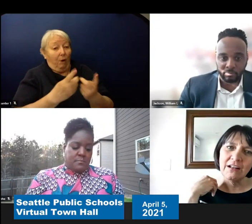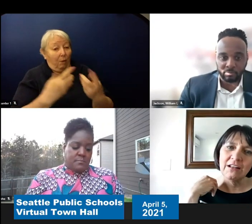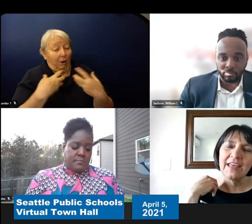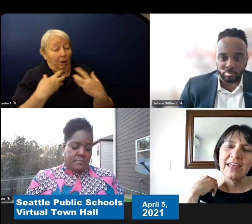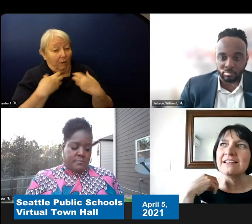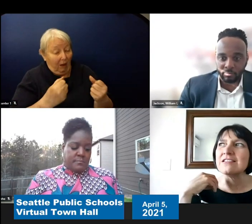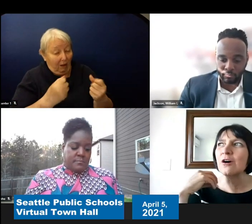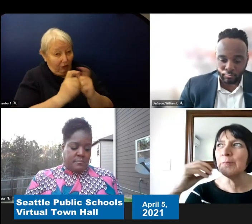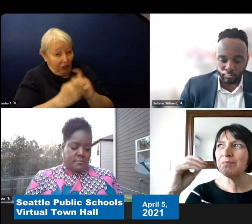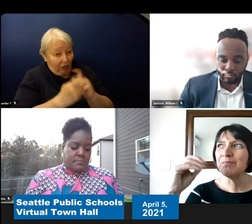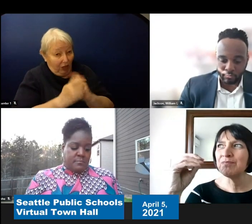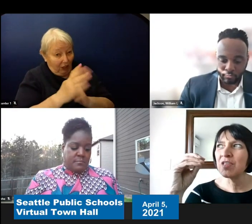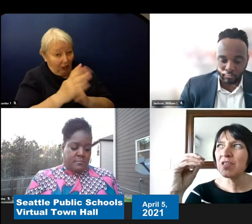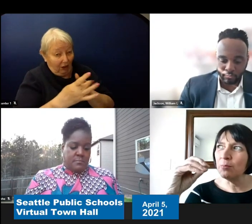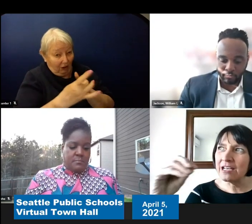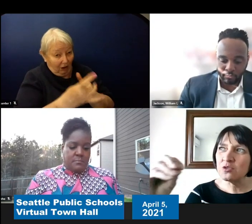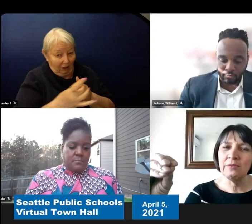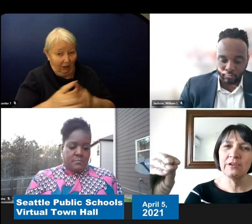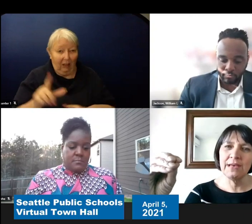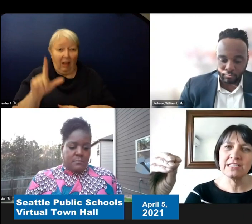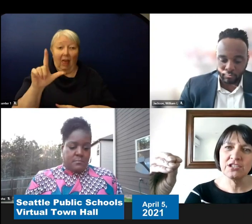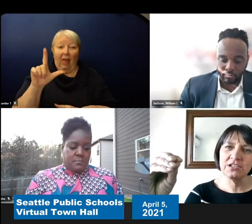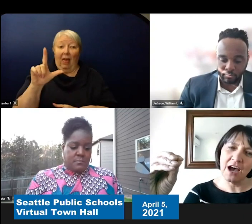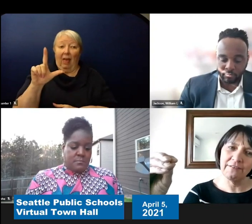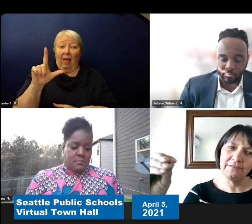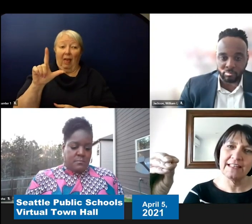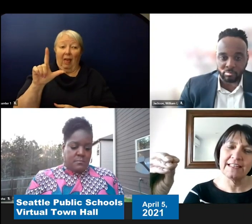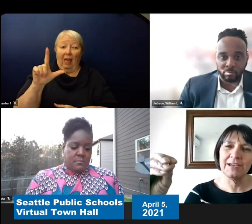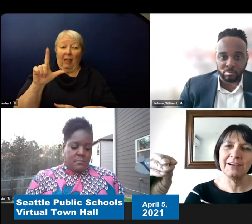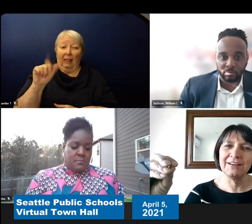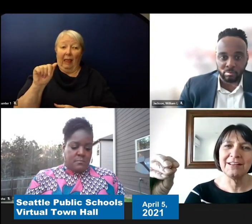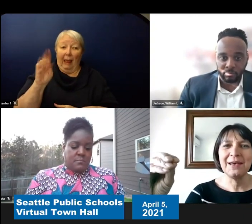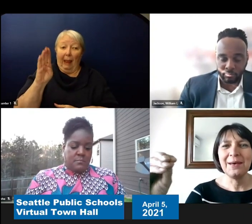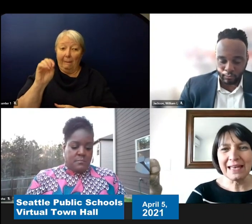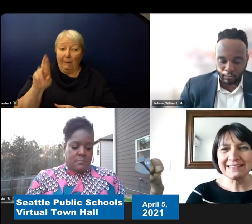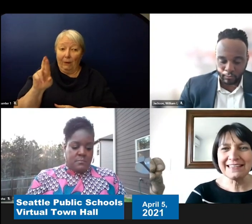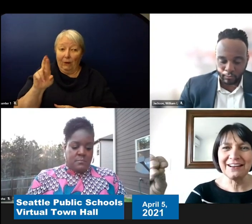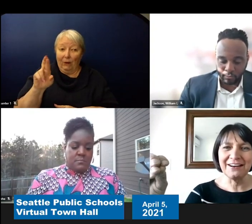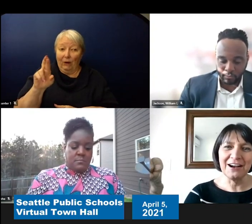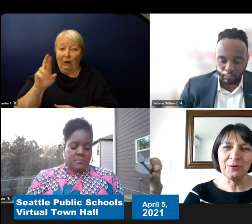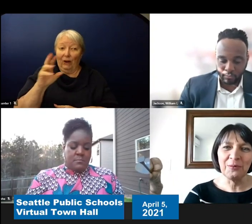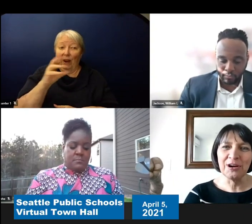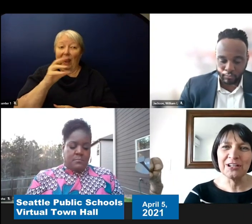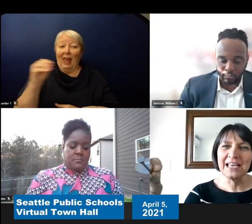And so you know because we were the messengers often it appeared messy or uncoordinated but know